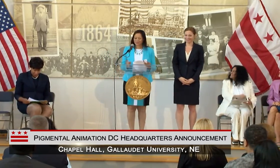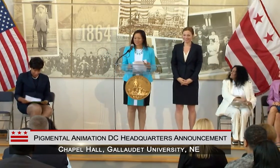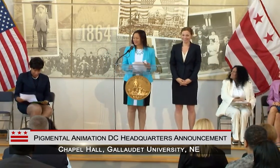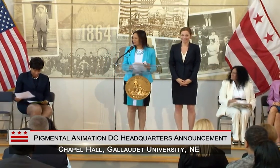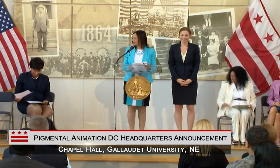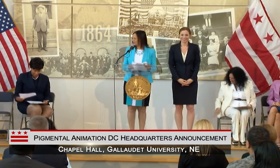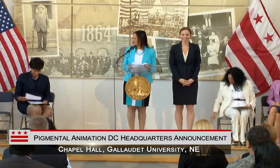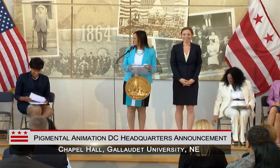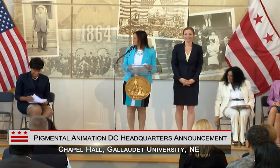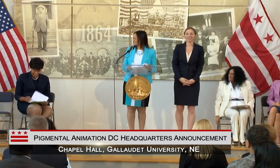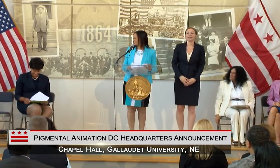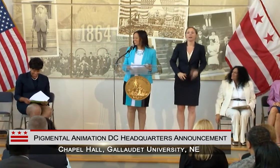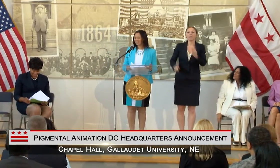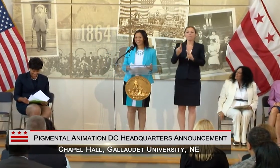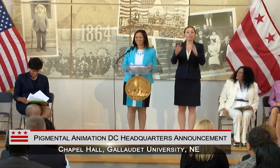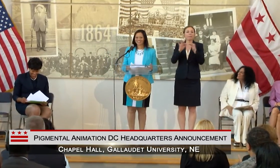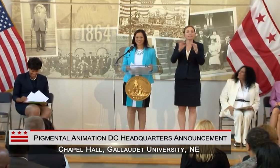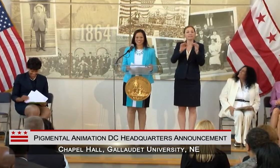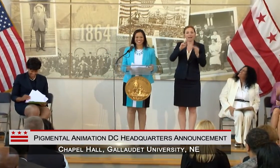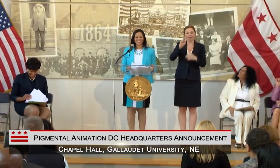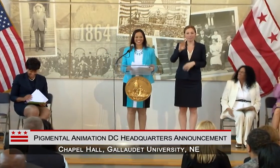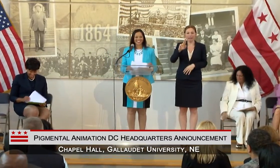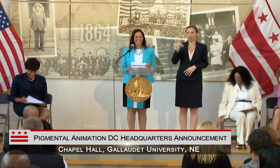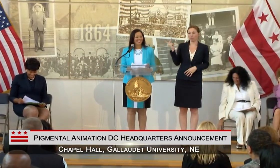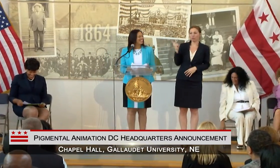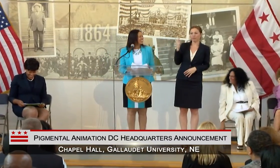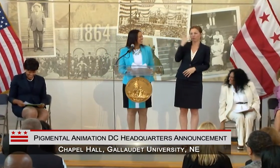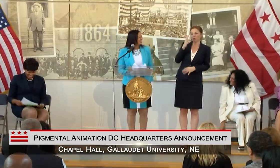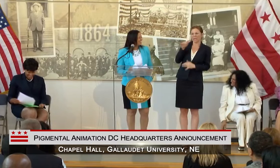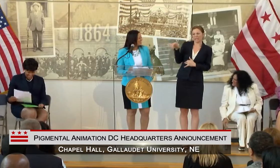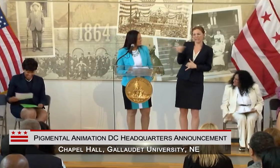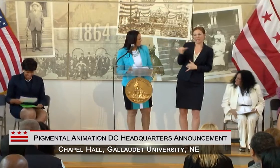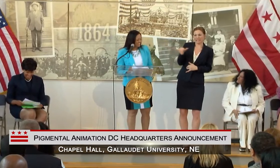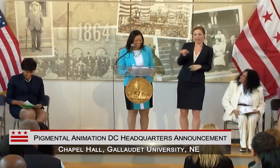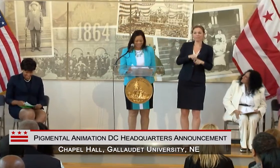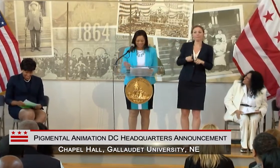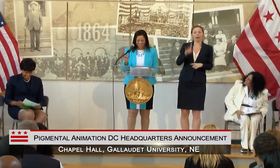I RESEMBLE BUT SHE WILL BE COMING UP SHORTLY. THANK YOU, MARINA.